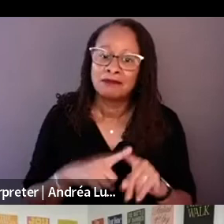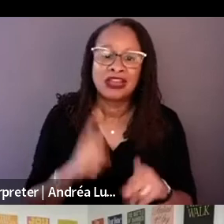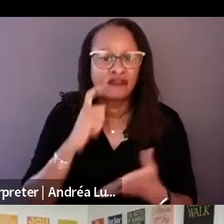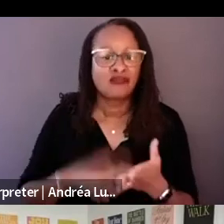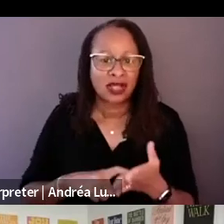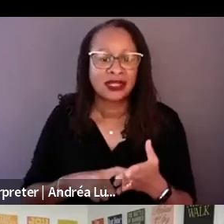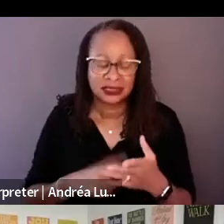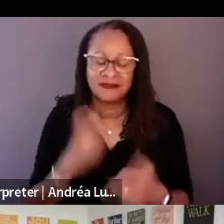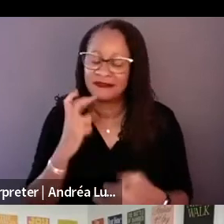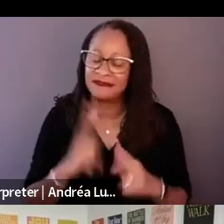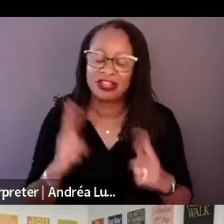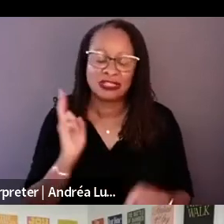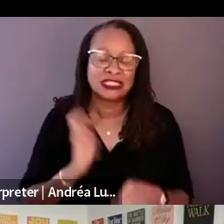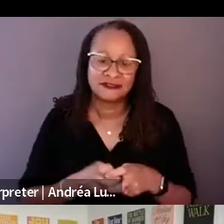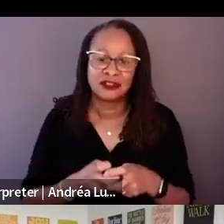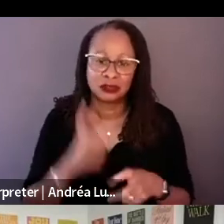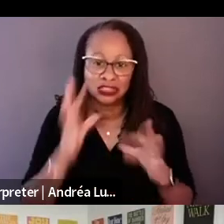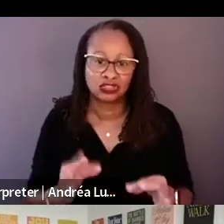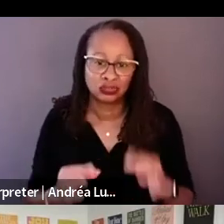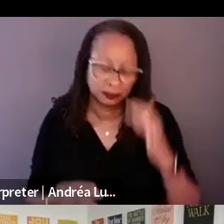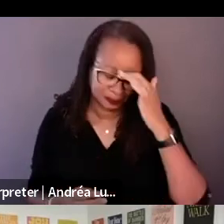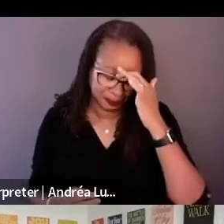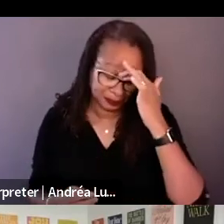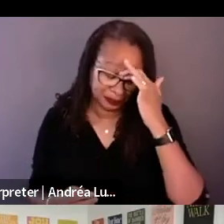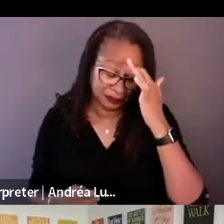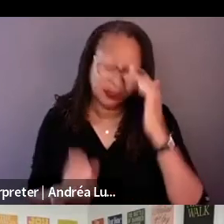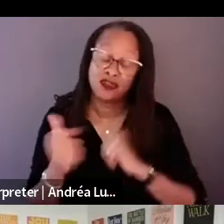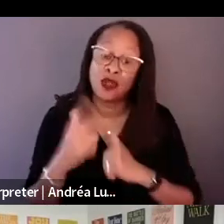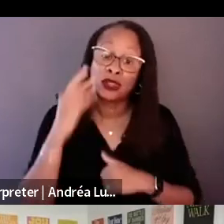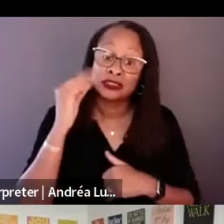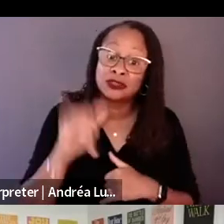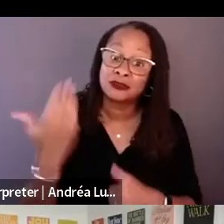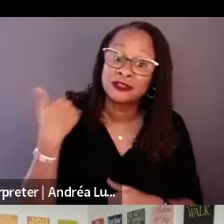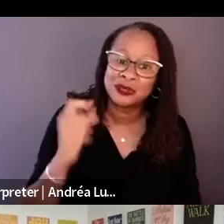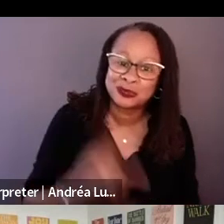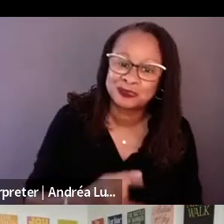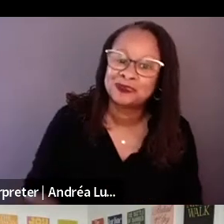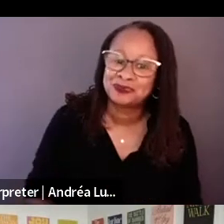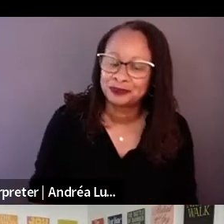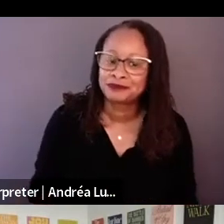Yeah, I wanted to ask you about, you know, the lying that -- I can't imagine interviewing